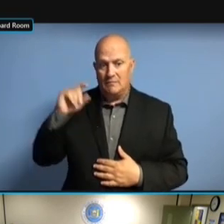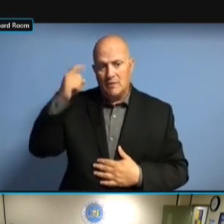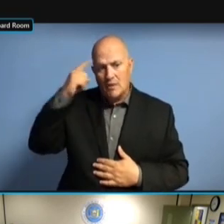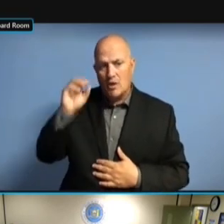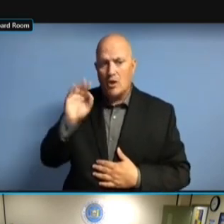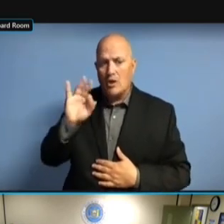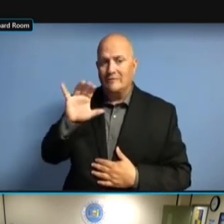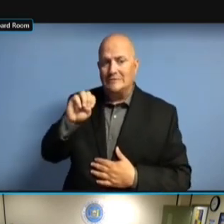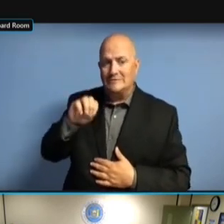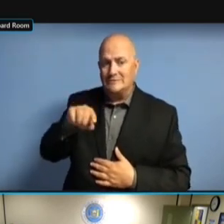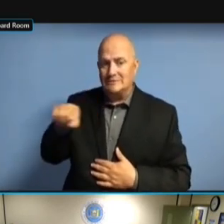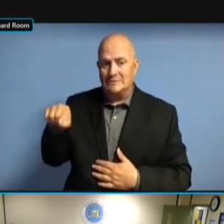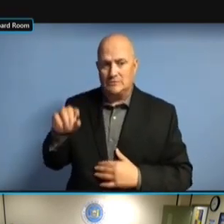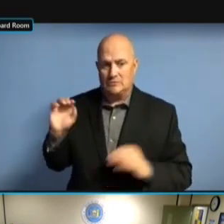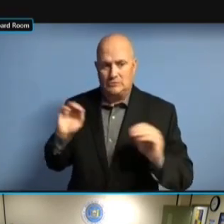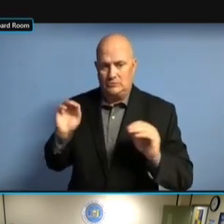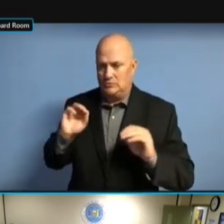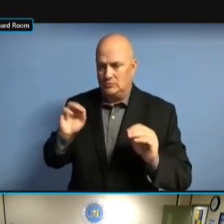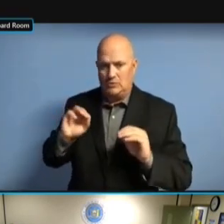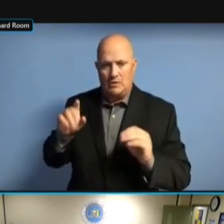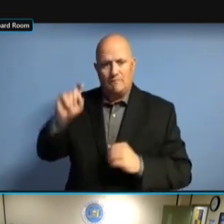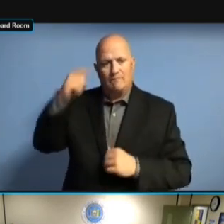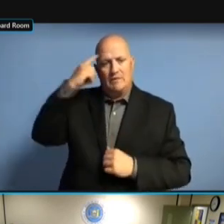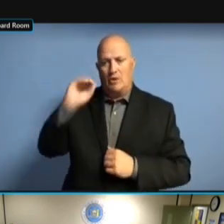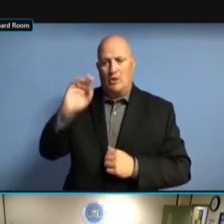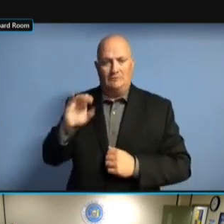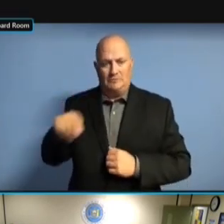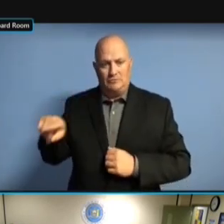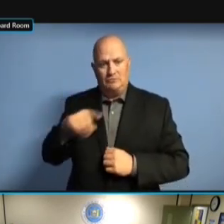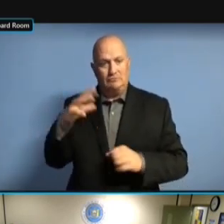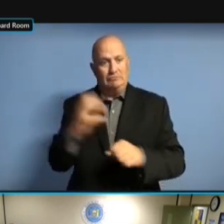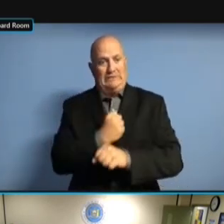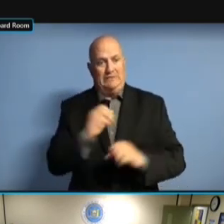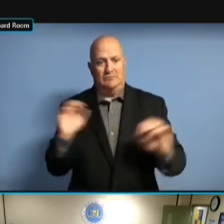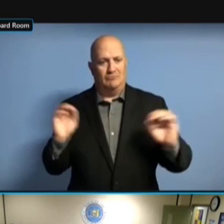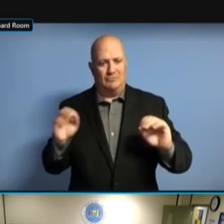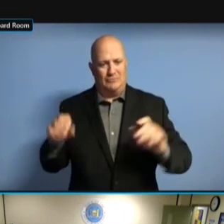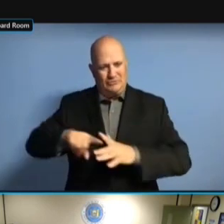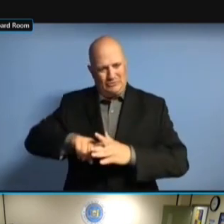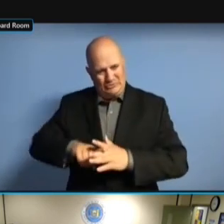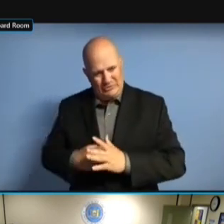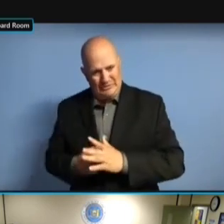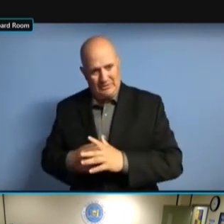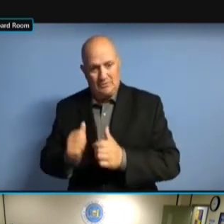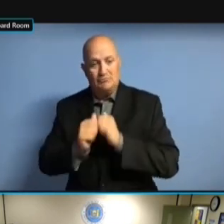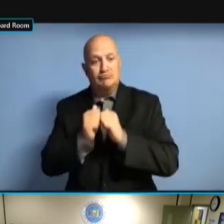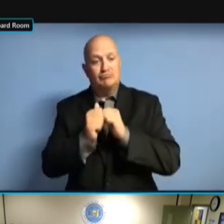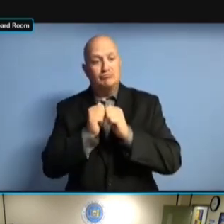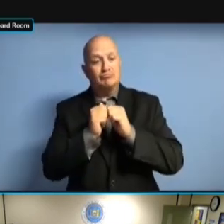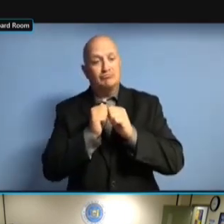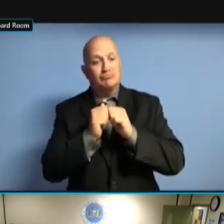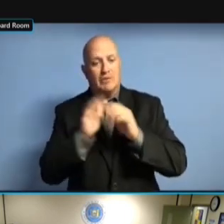FIND, THOSE PEOPLE WHO HAVE RUN IN THE PAST AND MAYBE DIDN'T WIN IN THE PAST AND MAYBE DIDN'T WIN IN THE PAST AND MAYBE DIDN'T WIN OR IN THE PAST AND MAYBE DIDN'T WIN OR DECIDED IN THE PAST AND MAYBE DIDN'T WIN OR DECIDED TO IN THE PAST AND MAYBE DIDN'T WIN OR DECIDED TO GIVE IN THE PAST AND MAYBE DIDN'T WIN OR DECIDED TO GIVE UP, IN THE PAST AND MAYBE DIDN'T WIN OR DECIDED TO GIVE UP, OR IN THE PAST AND MAYBE DIDN'T WIN OR DECIDED TO GIVE UP, OR THEY OR DECIDED TO GIVE UP, OR THEY OR DECIDED TO GIVE UP, OR THEY DECIDED OR DECIDED TO GIVE UP, OR THEY DECIDED TO OR DECIDED TO GIVE UP, OR THEY DECIDED TO RETIRE. DECIDED TO RETIRE. DECIDED TO RETIRE. TO DECIDED TO RETIRE. TO THEM DECIDED TO RETIRE. TO THEM THERE'S DECIDED TO RETIRE. TO THEM THERE'S REALLY DECIDED TO RETIRE. TO THEM THERE'S REALLY NO TO THEM THERE'S REALLY NO TO THEM THERE'S REALLY NO IMPETUS